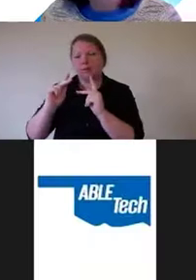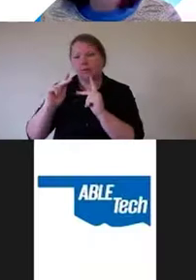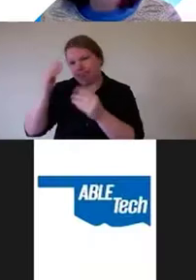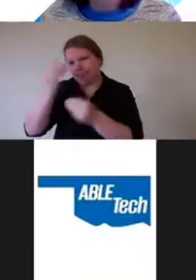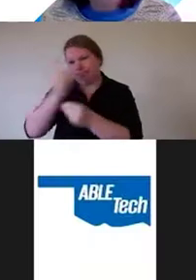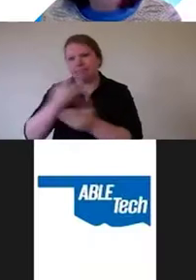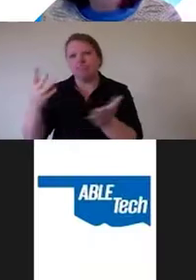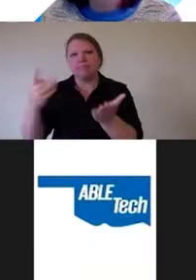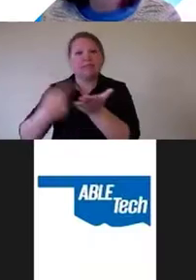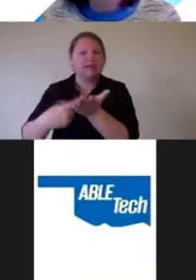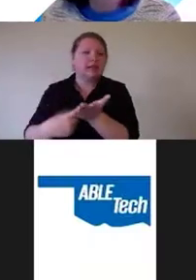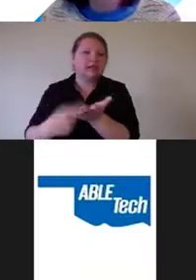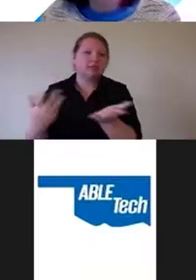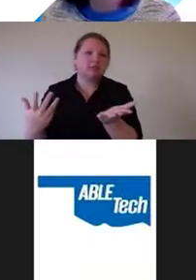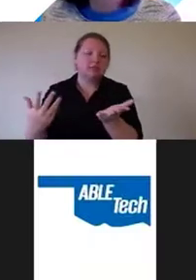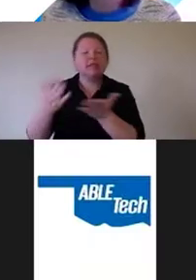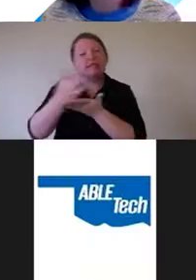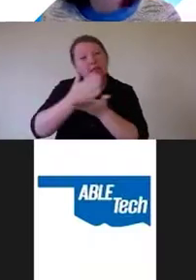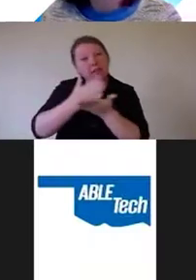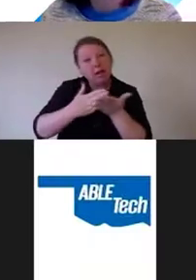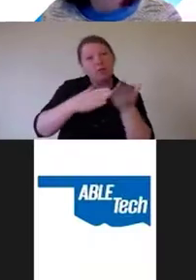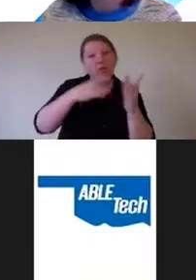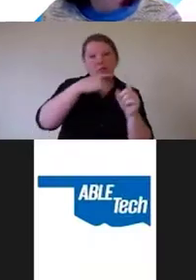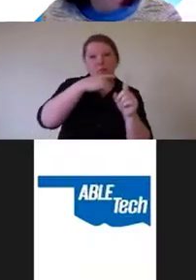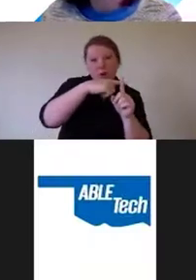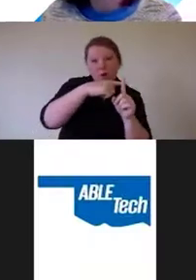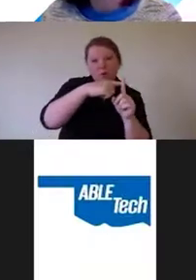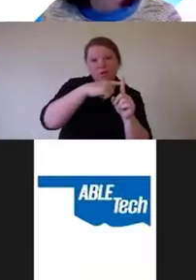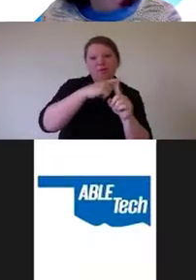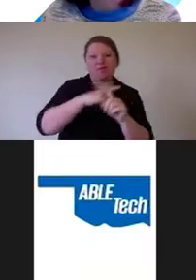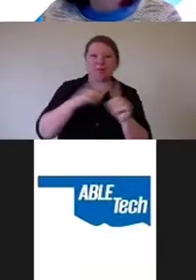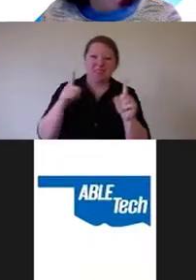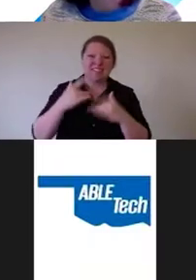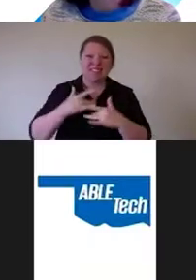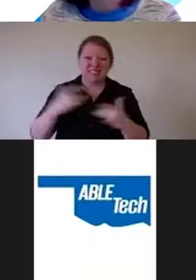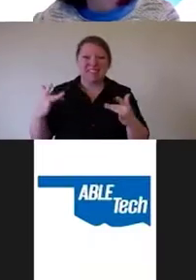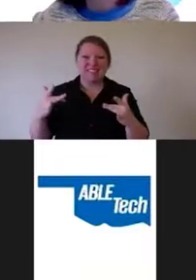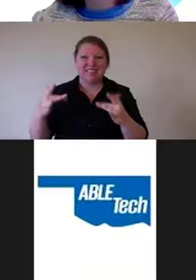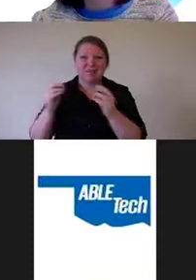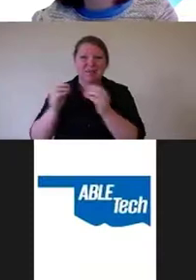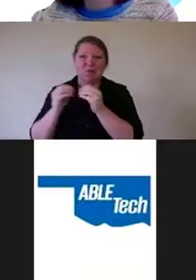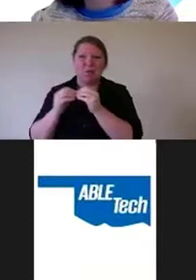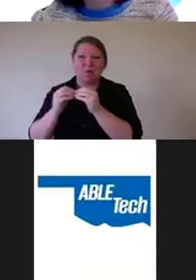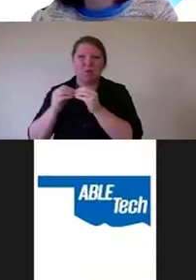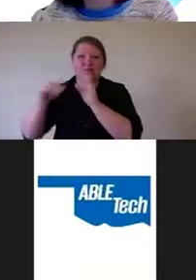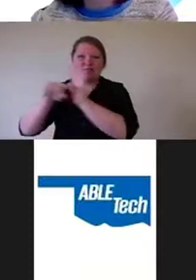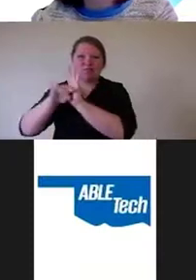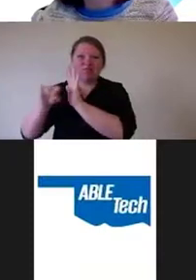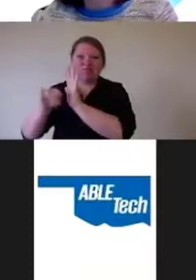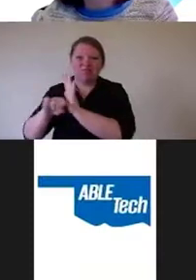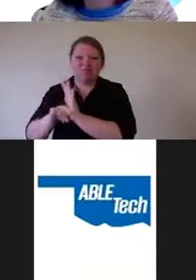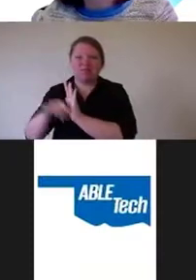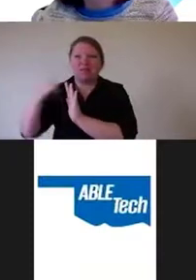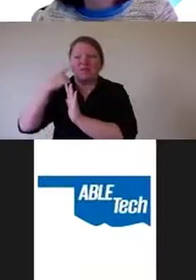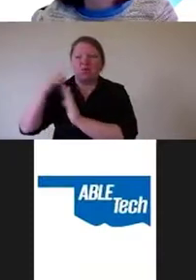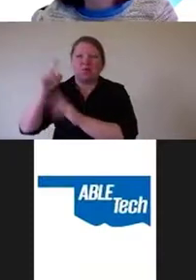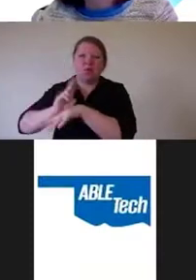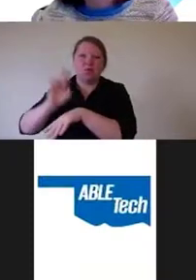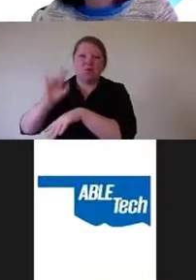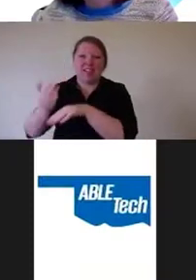you know, some pros, but mostly cons of using access, using the overlays.